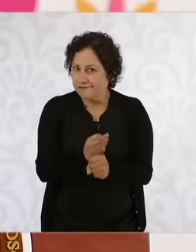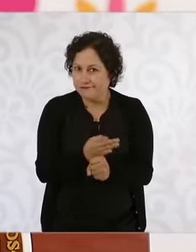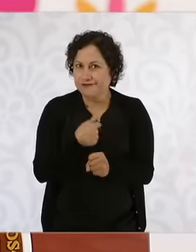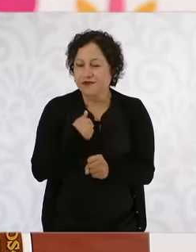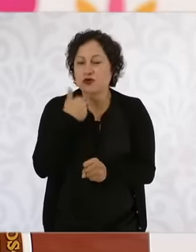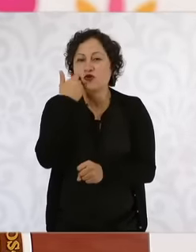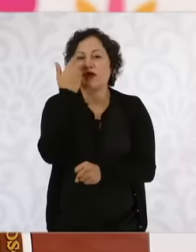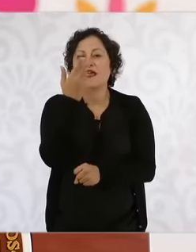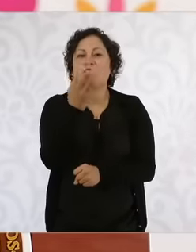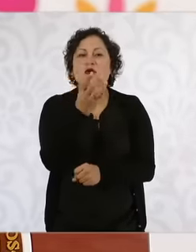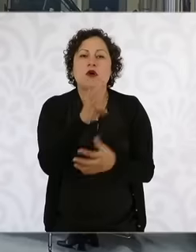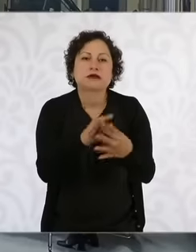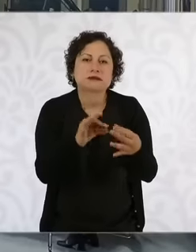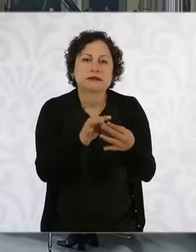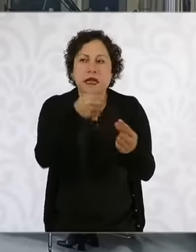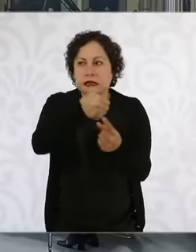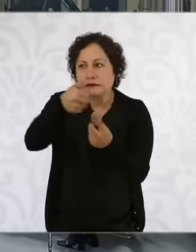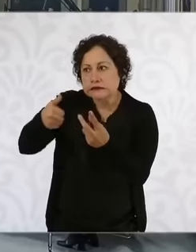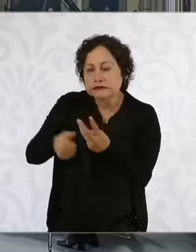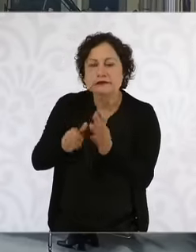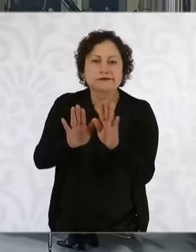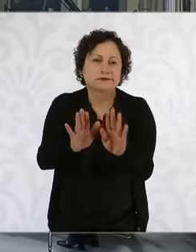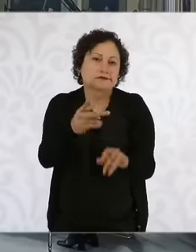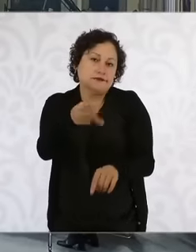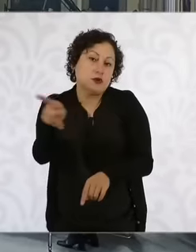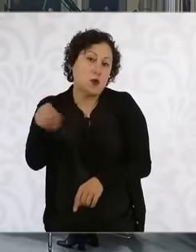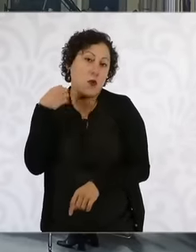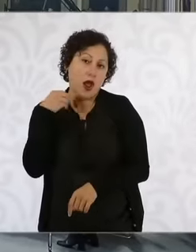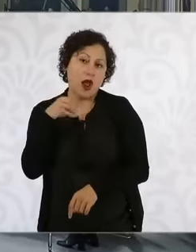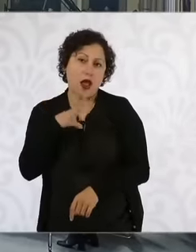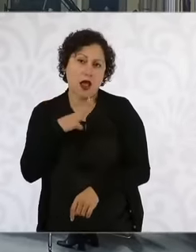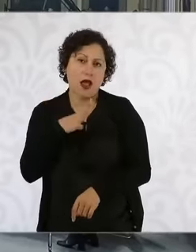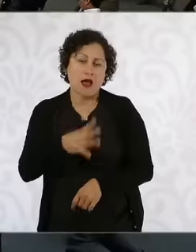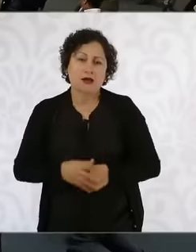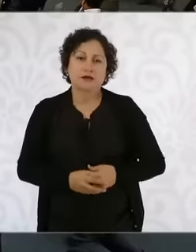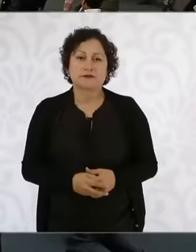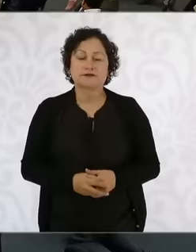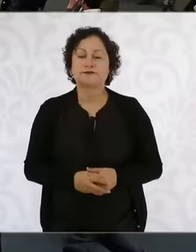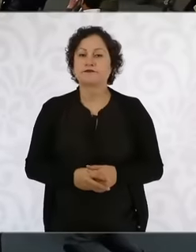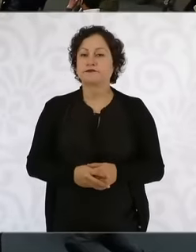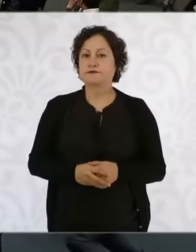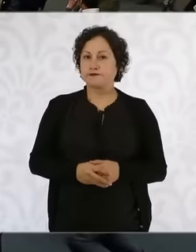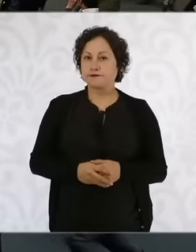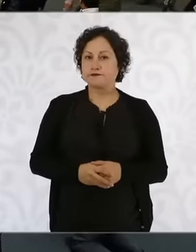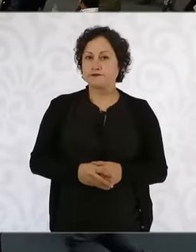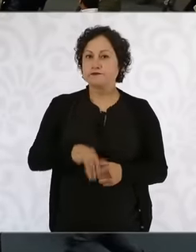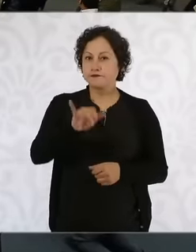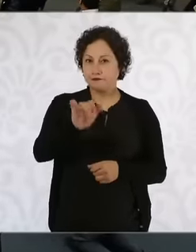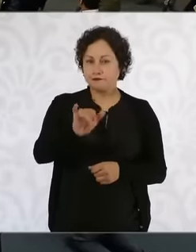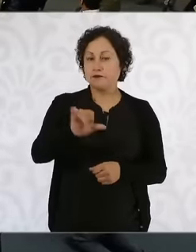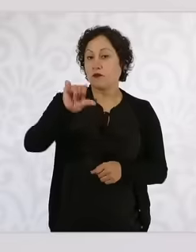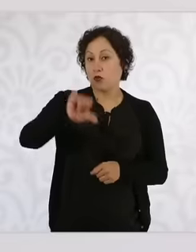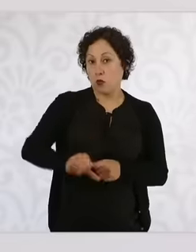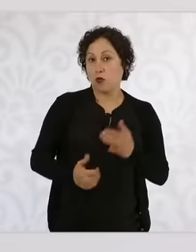particular situations But this is happening in Oaxaca yes uh today in the morning they informed me about